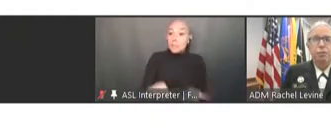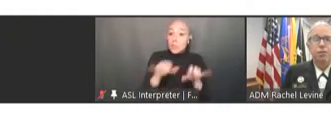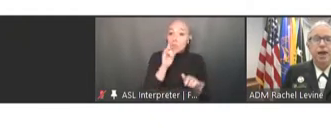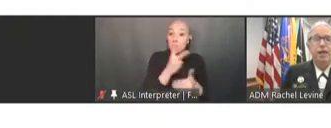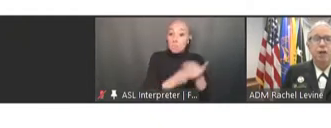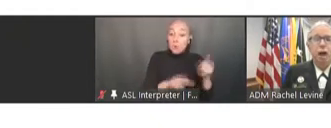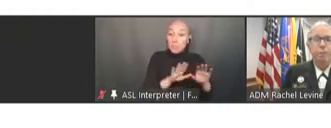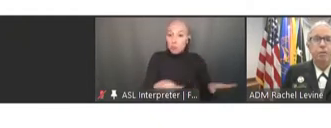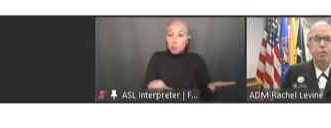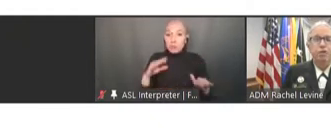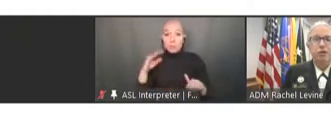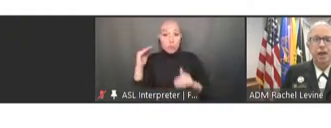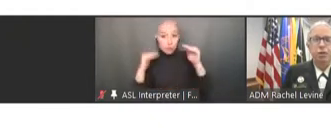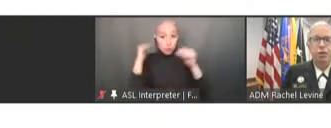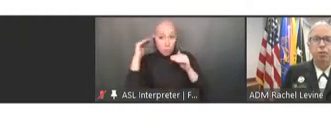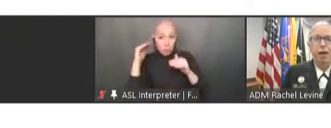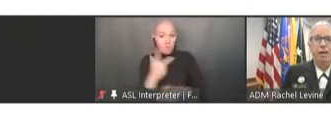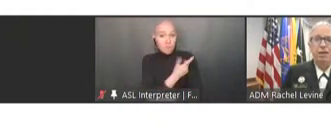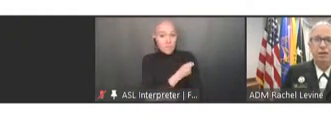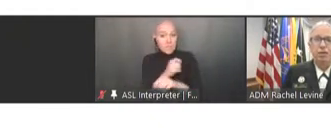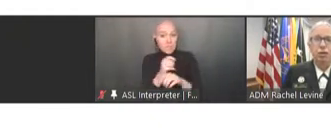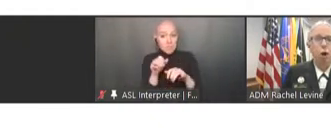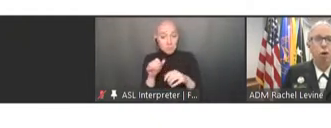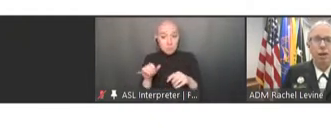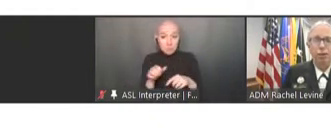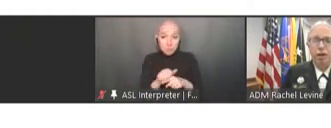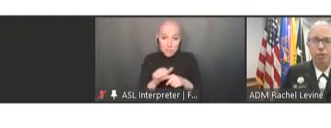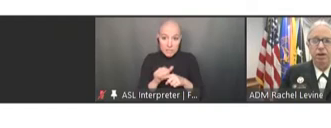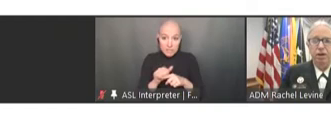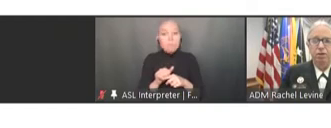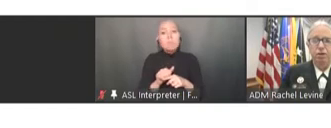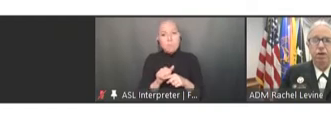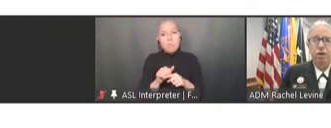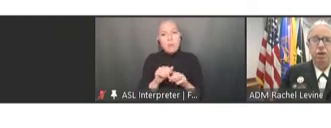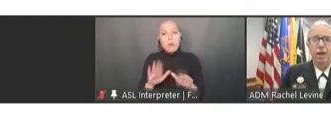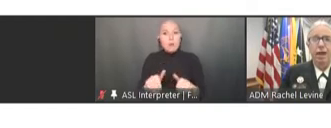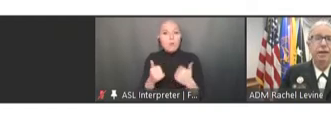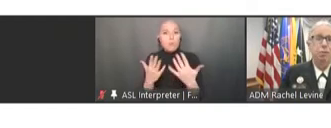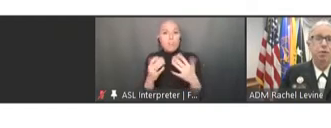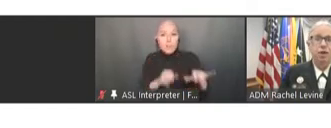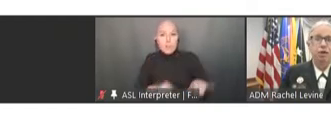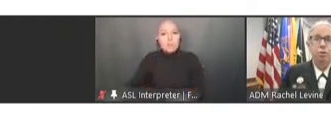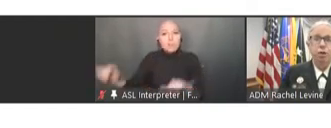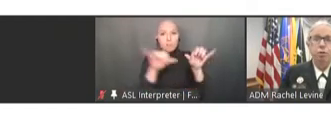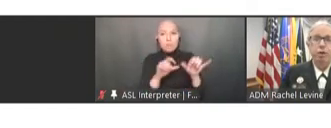provides optimal standards for practices for all healthcare providers and immunization programs.